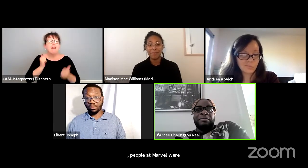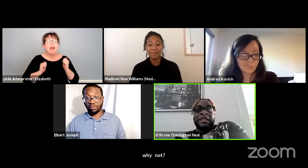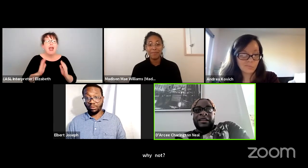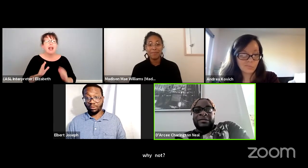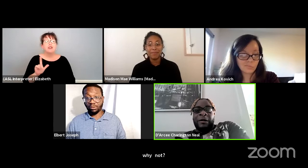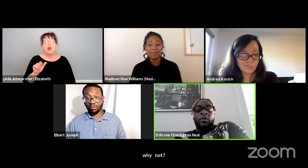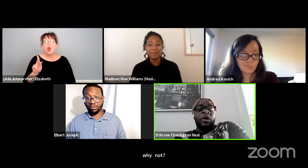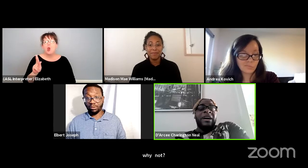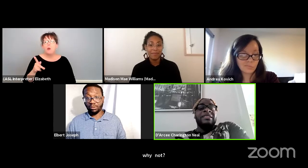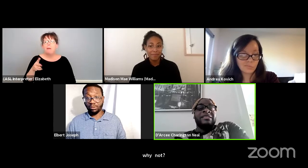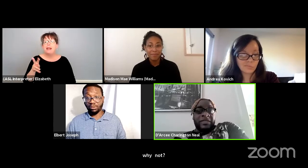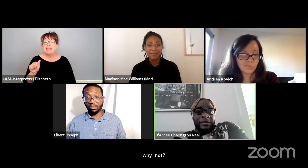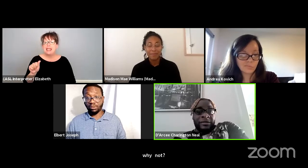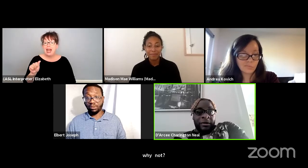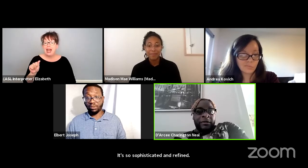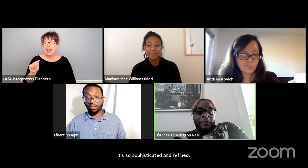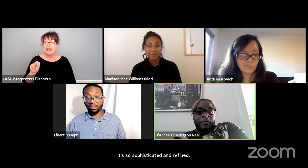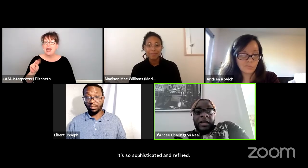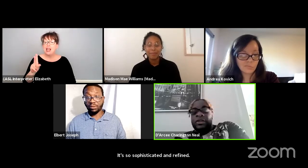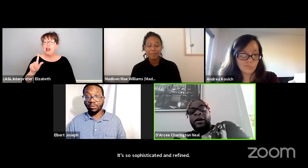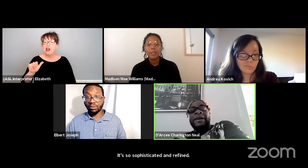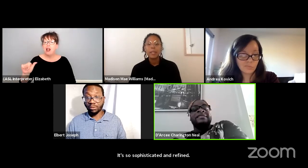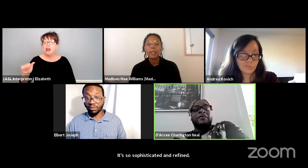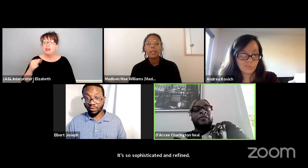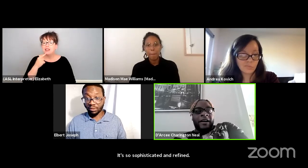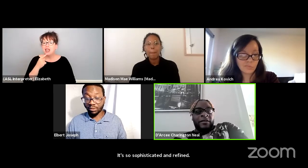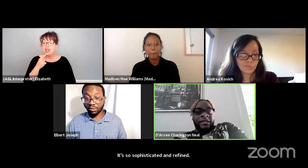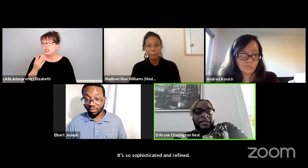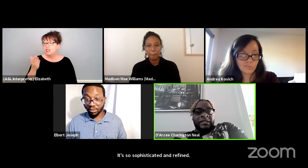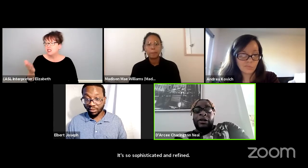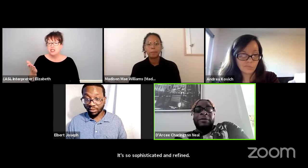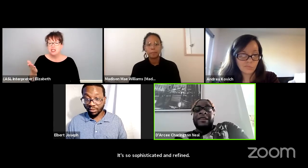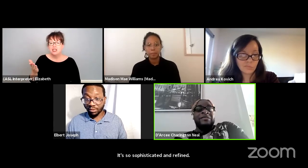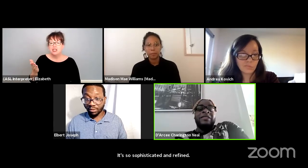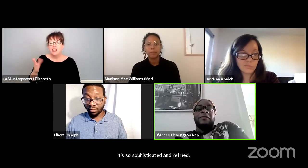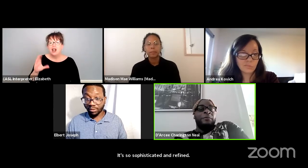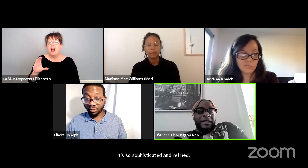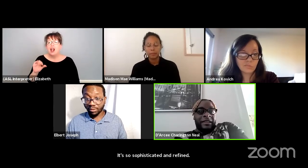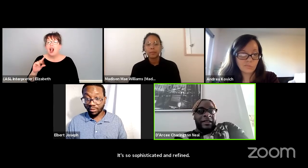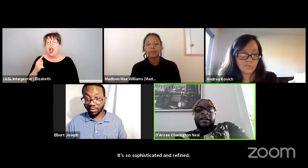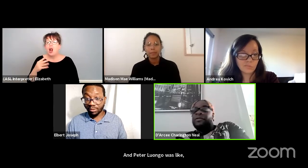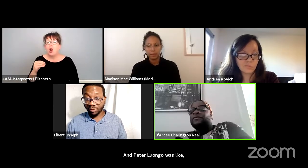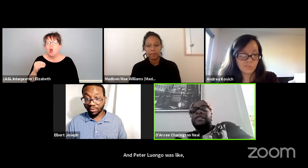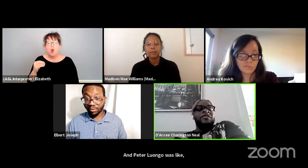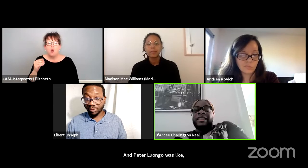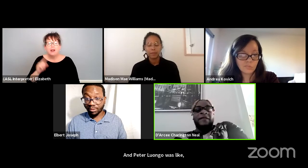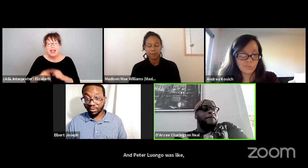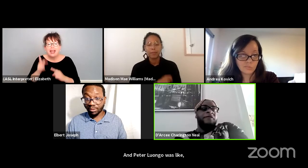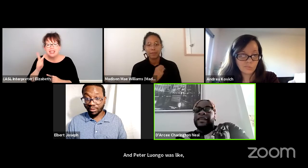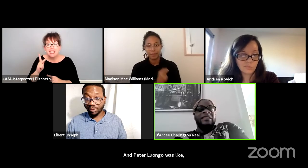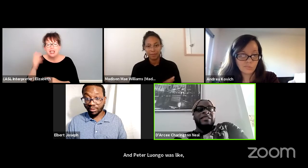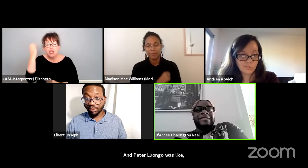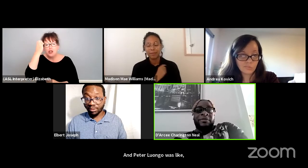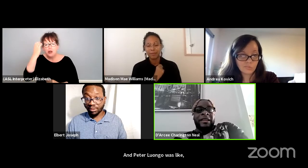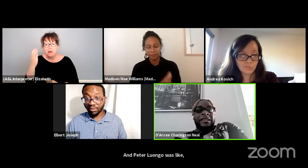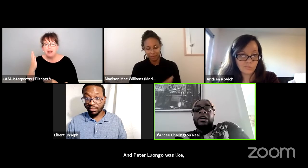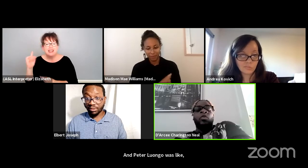"Because Wakanda is invisible Europe has never found it. Europeans have never been here. They've never set foot in this place.